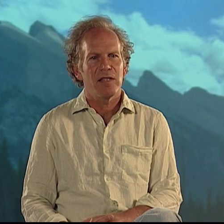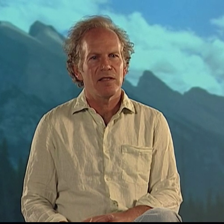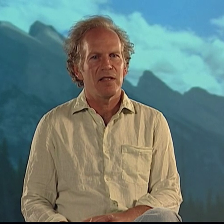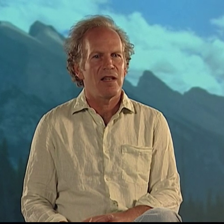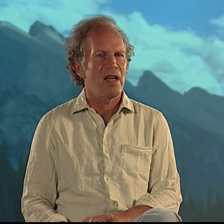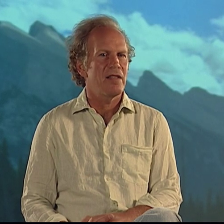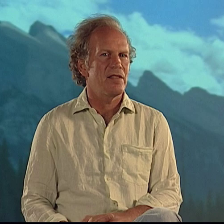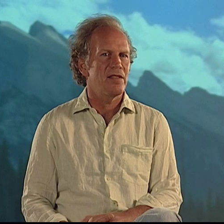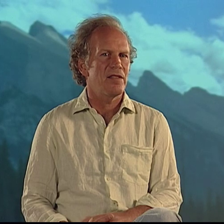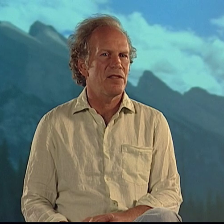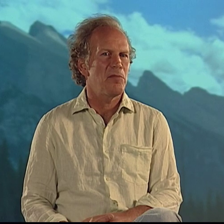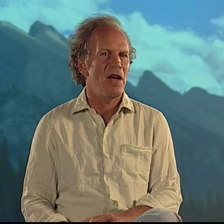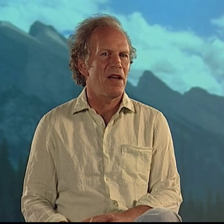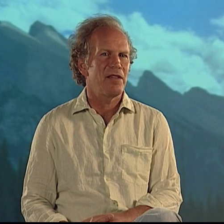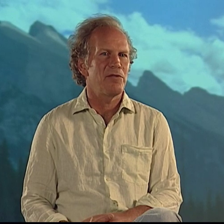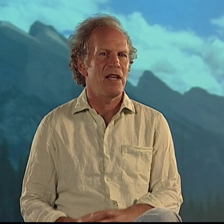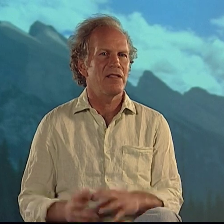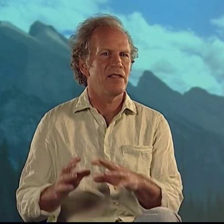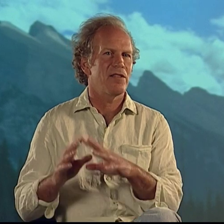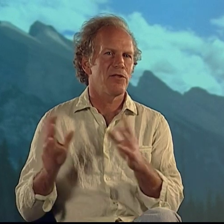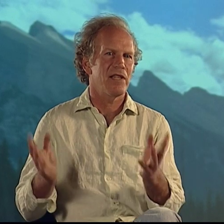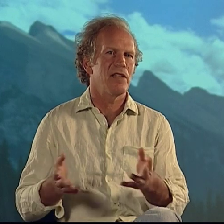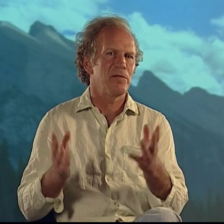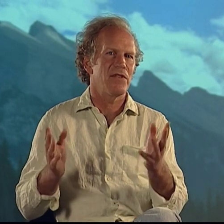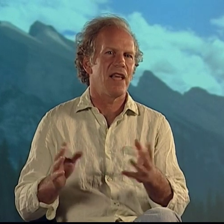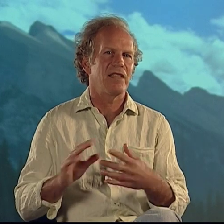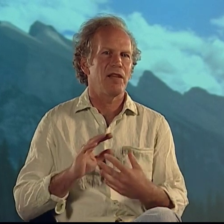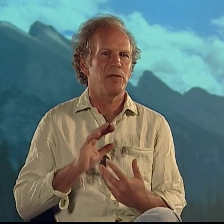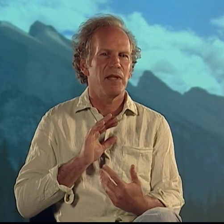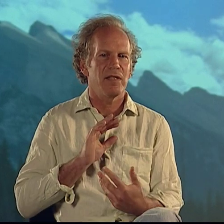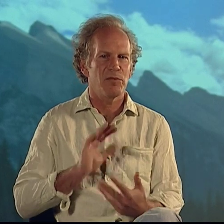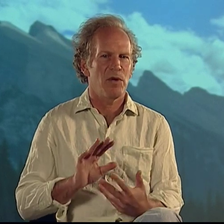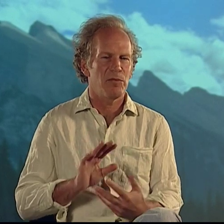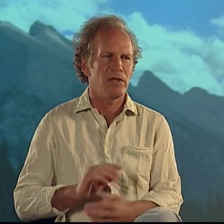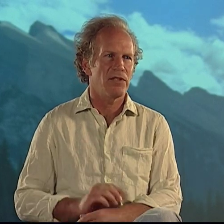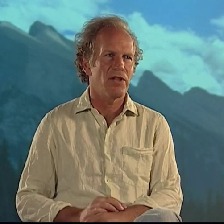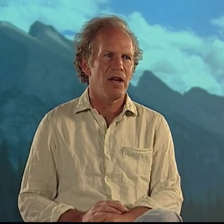that somehow I had arranged that the curriculum for that day would be this one workshop.